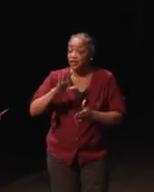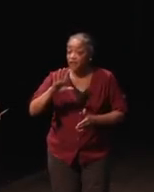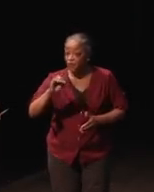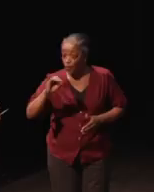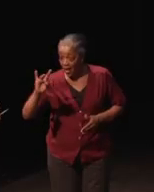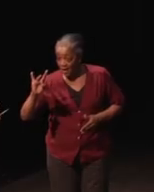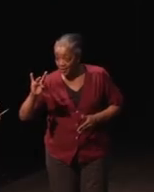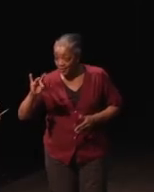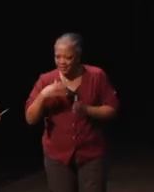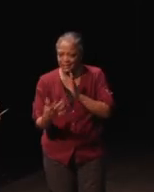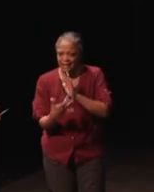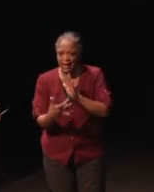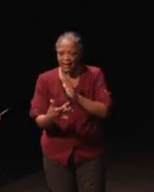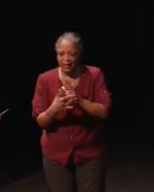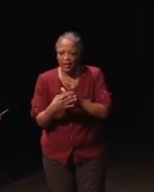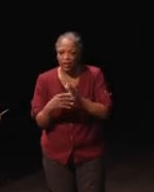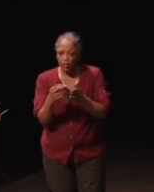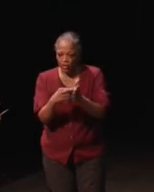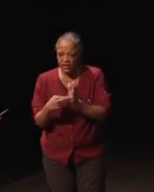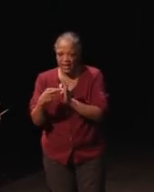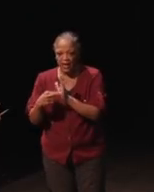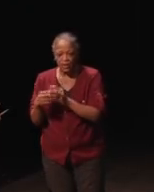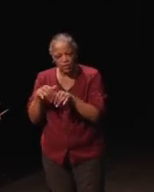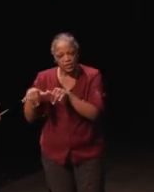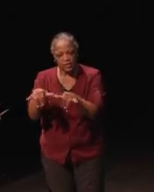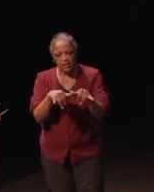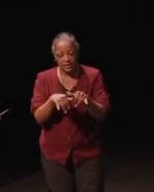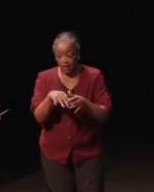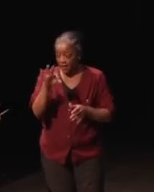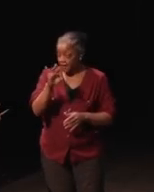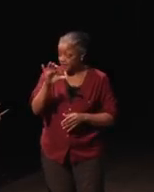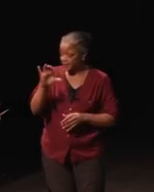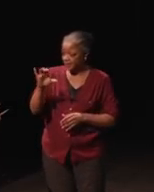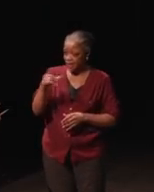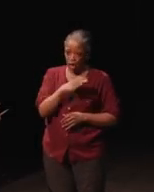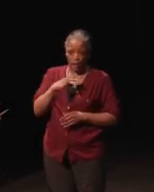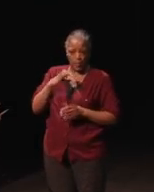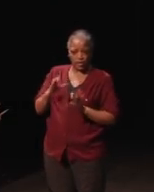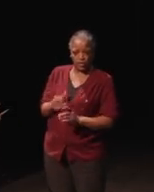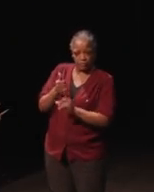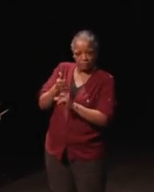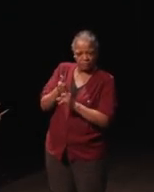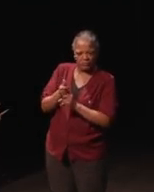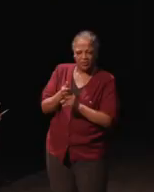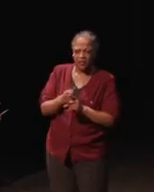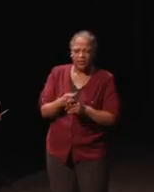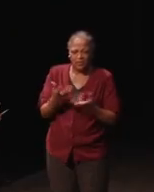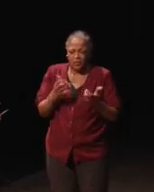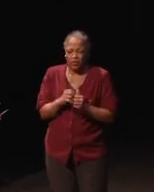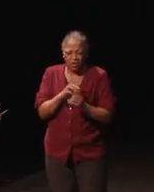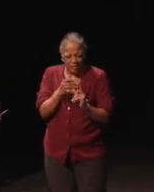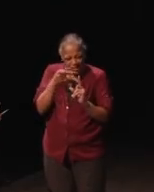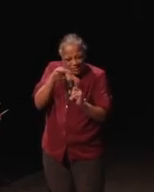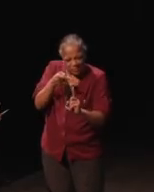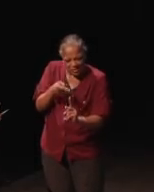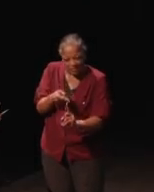There are technical standards. At the FCC, the commissioner is preferred not to be specific for two reasons.